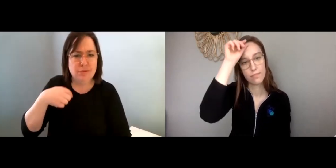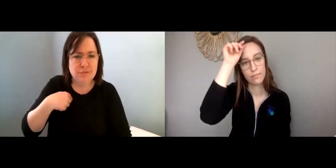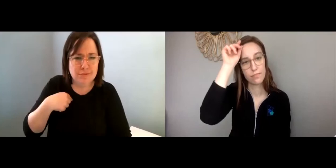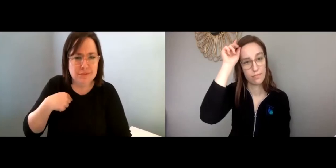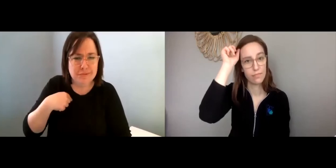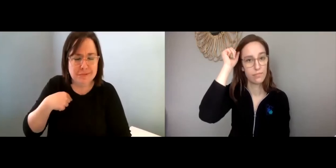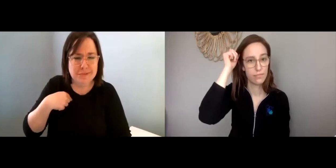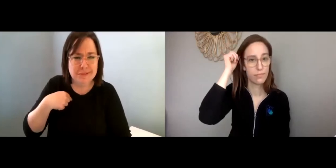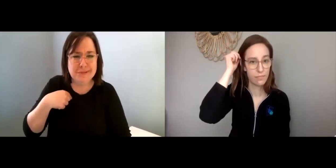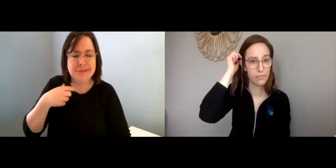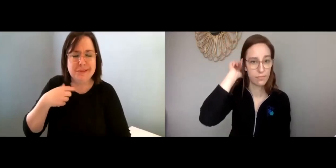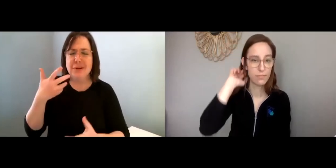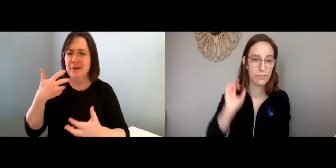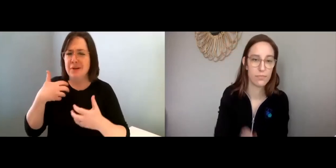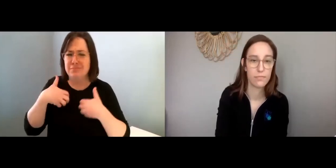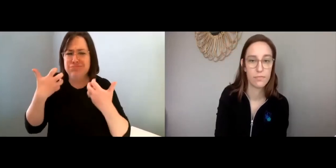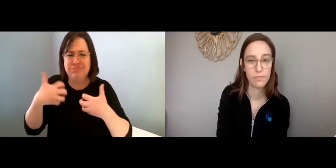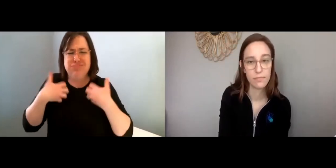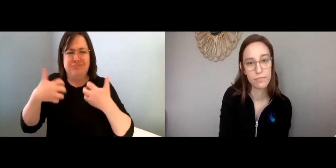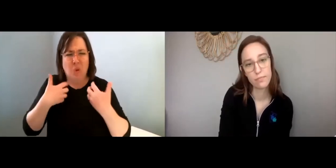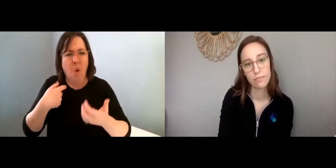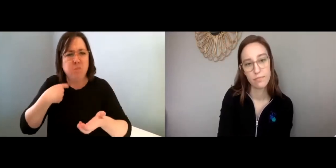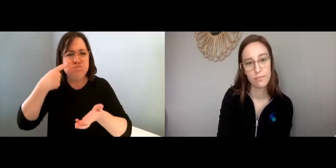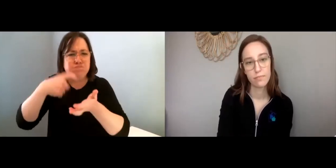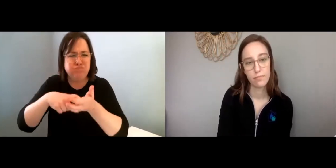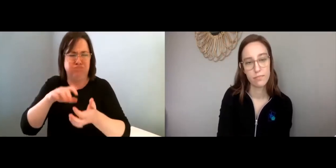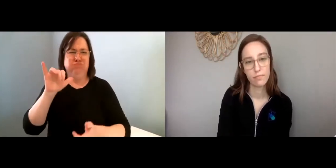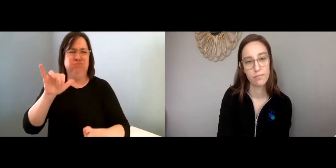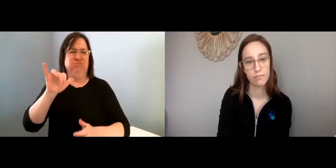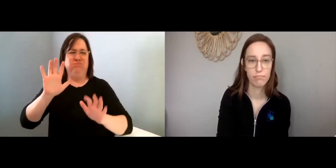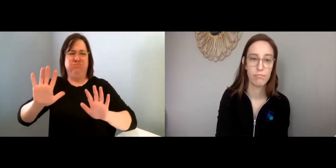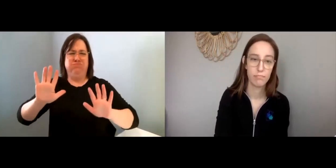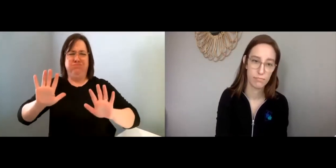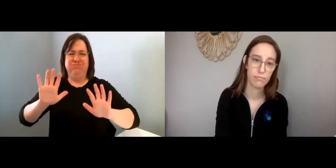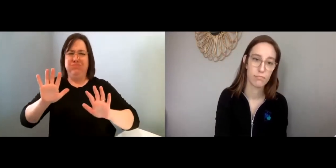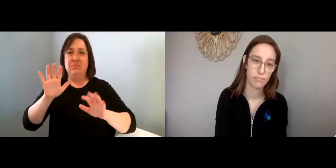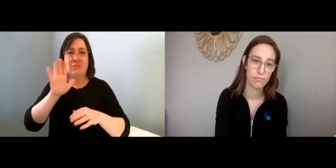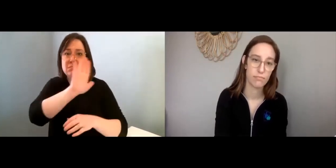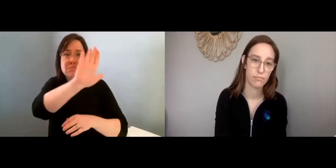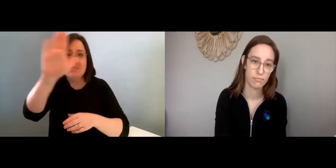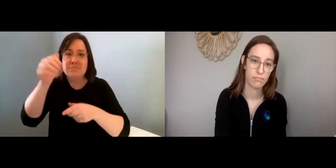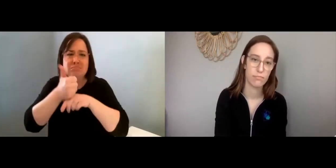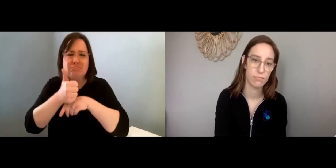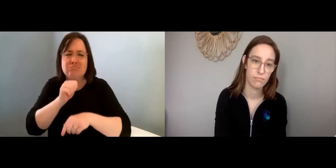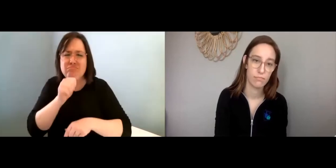And I have a shorter fuse. Yeah, I mean I notice that I start to feel really angry at things.